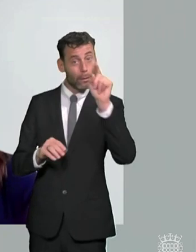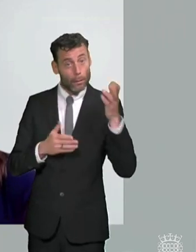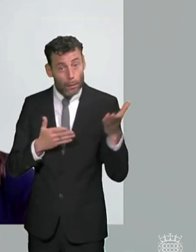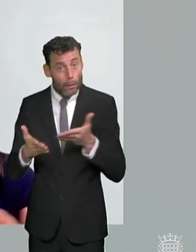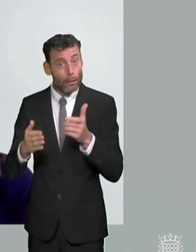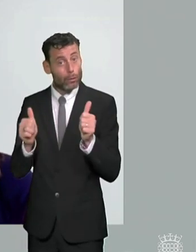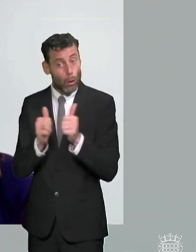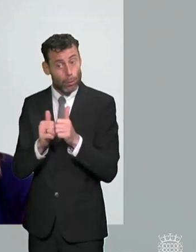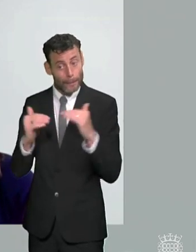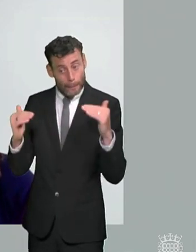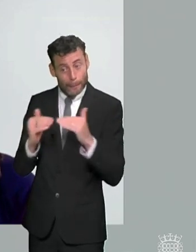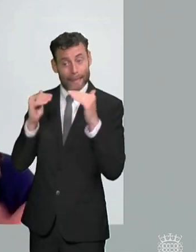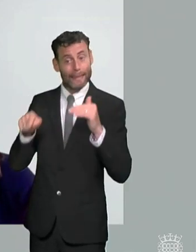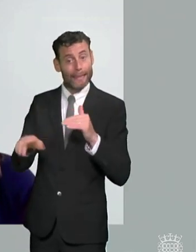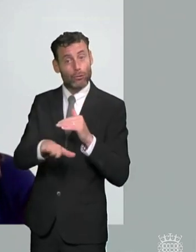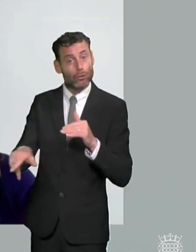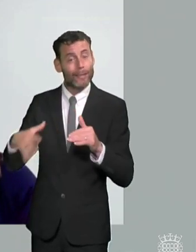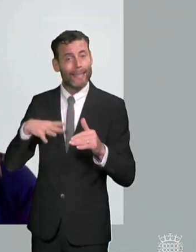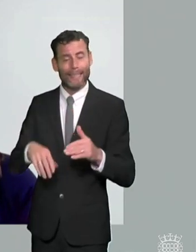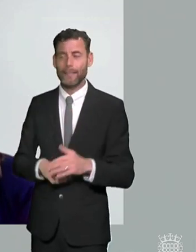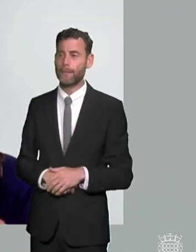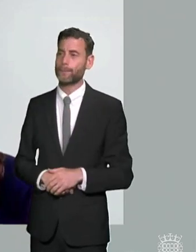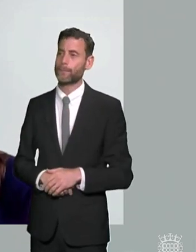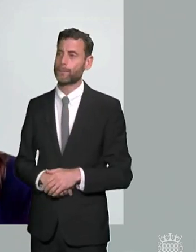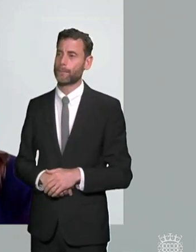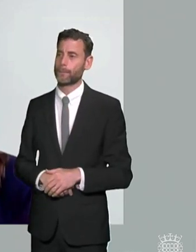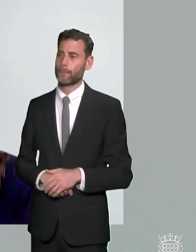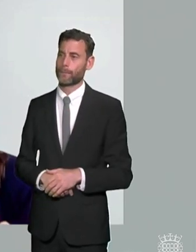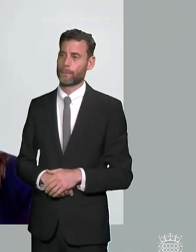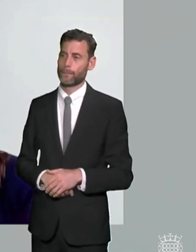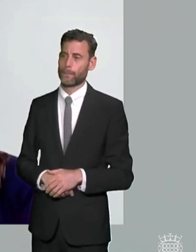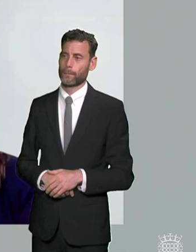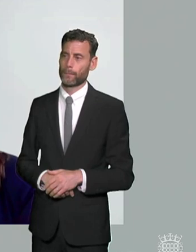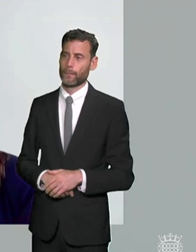idea that these will be addressed through national standards means all of that is going to be diluted